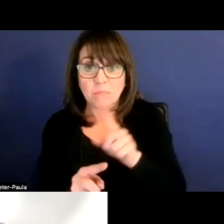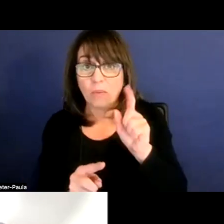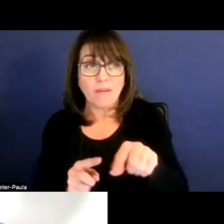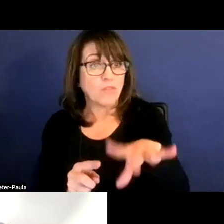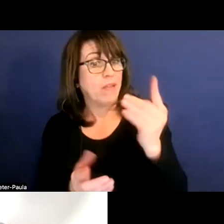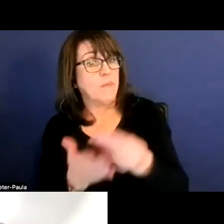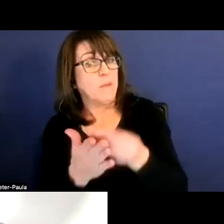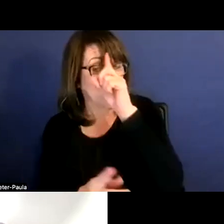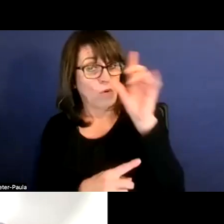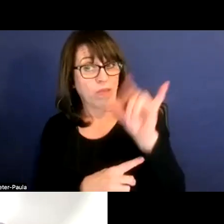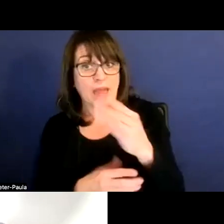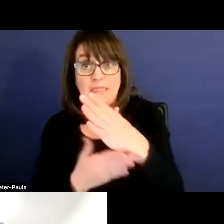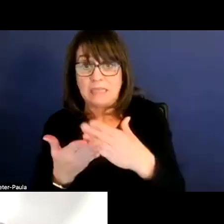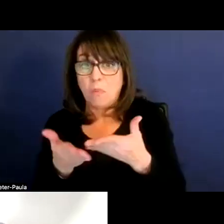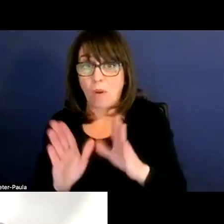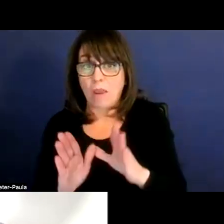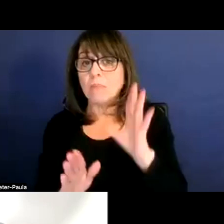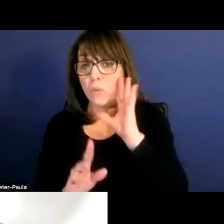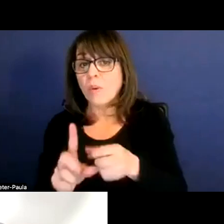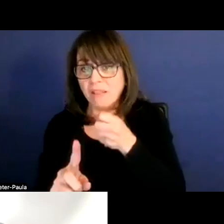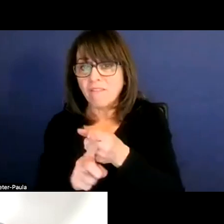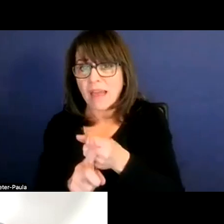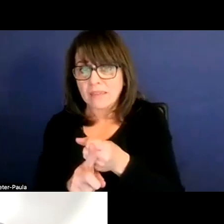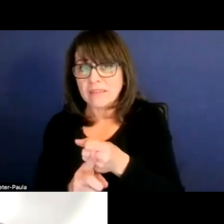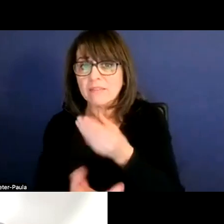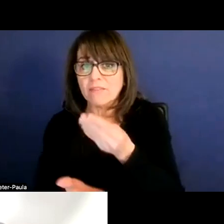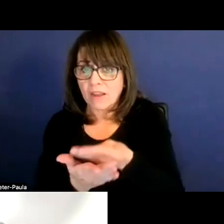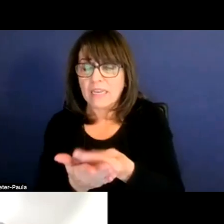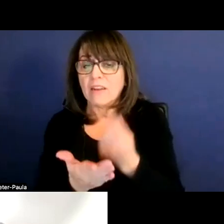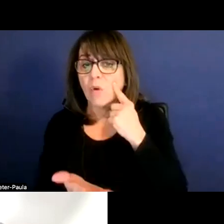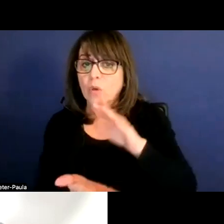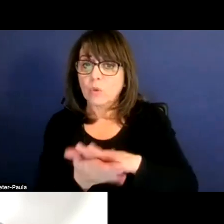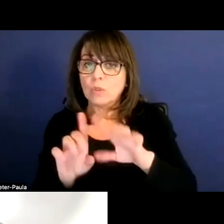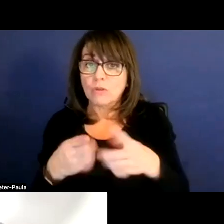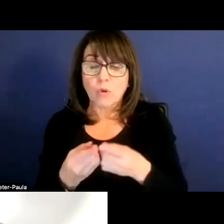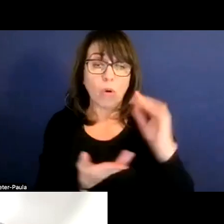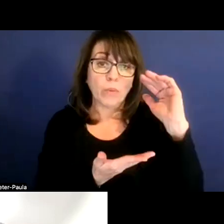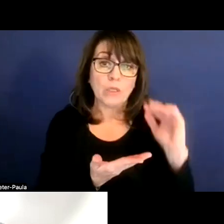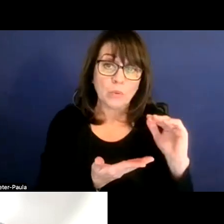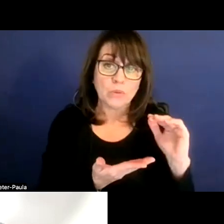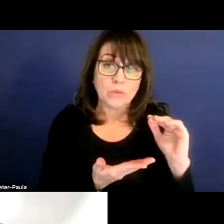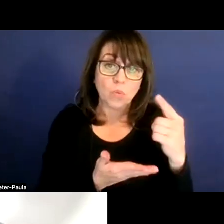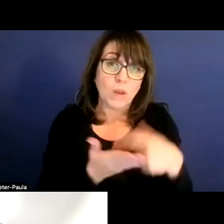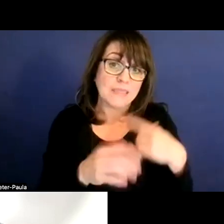and will one way or another will impact funding for school districts, or reduce amount of money maybe is available for school district to have.